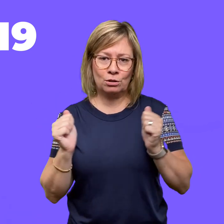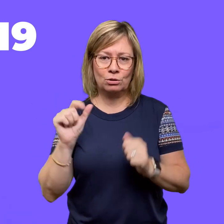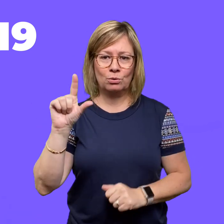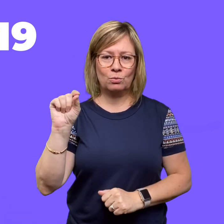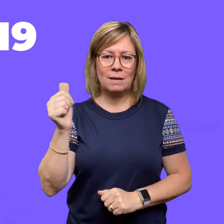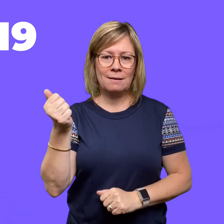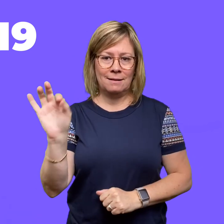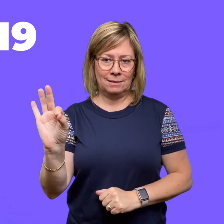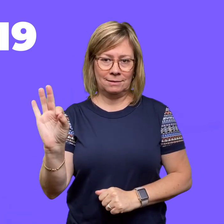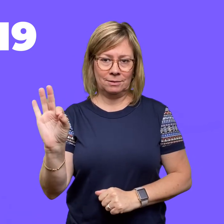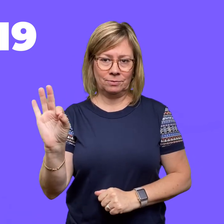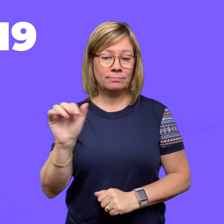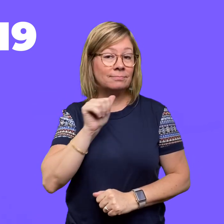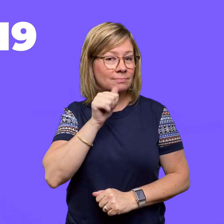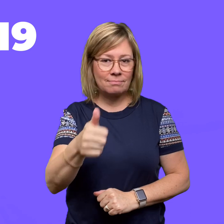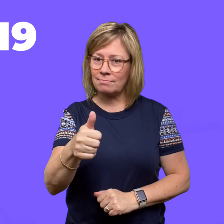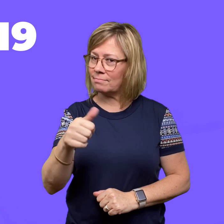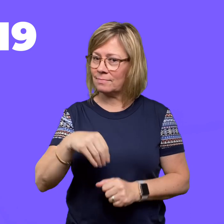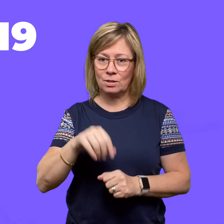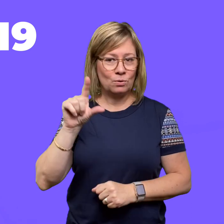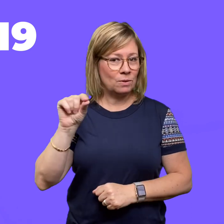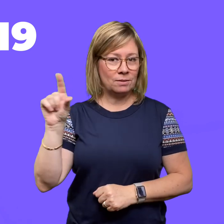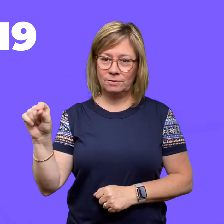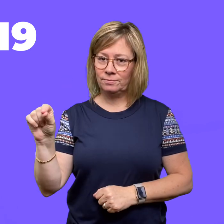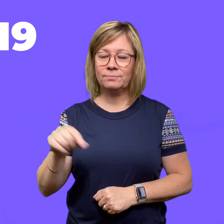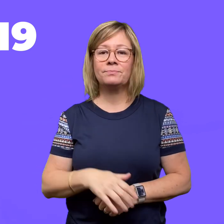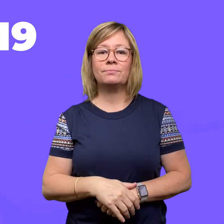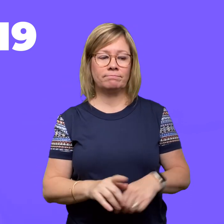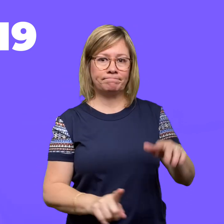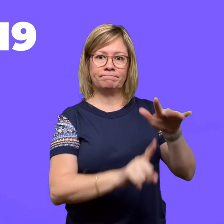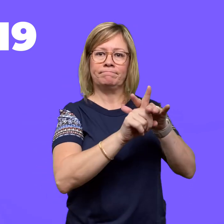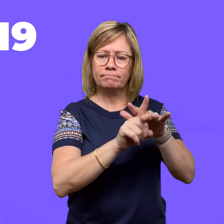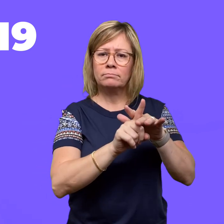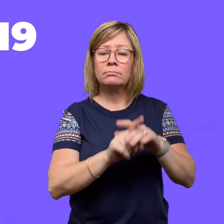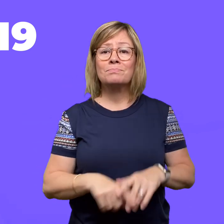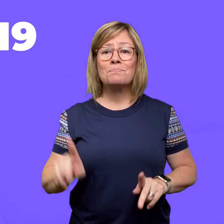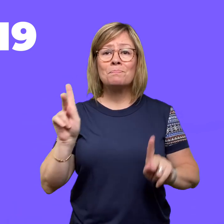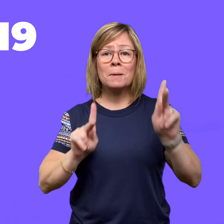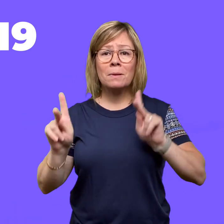winter of 2019, not in the year 2020.